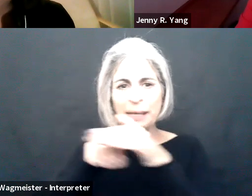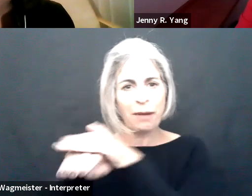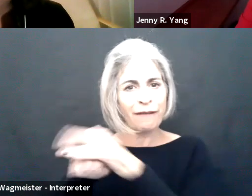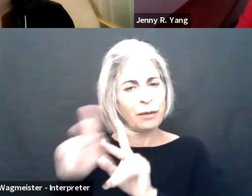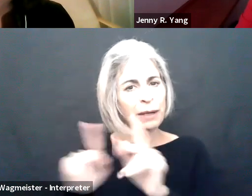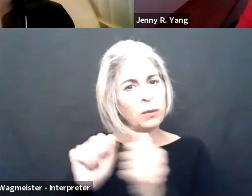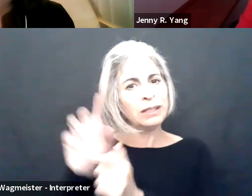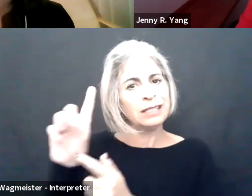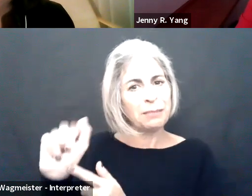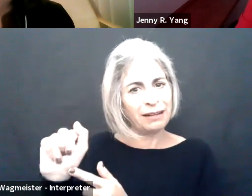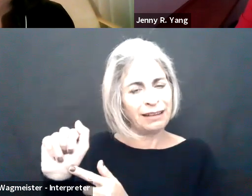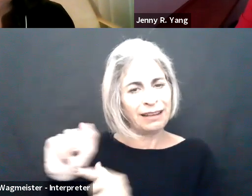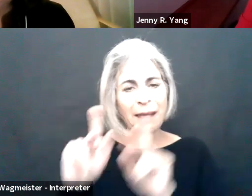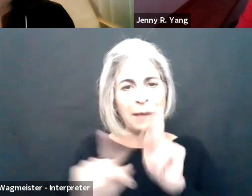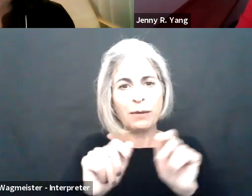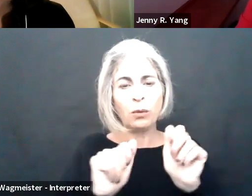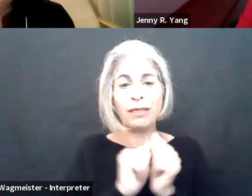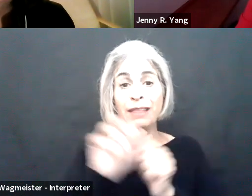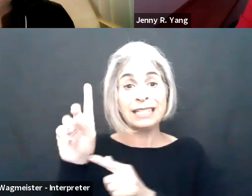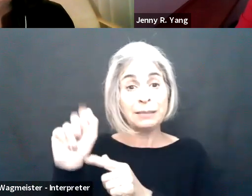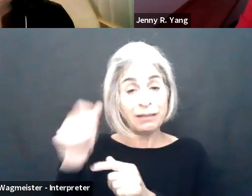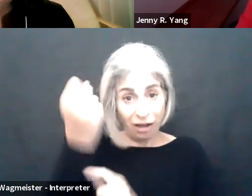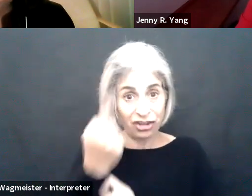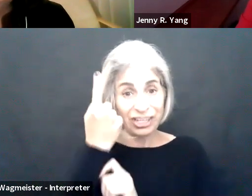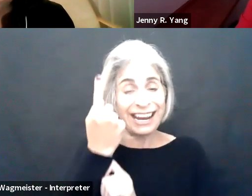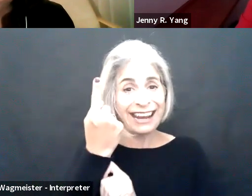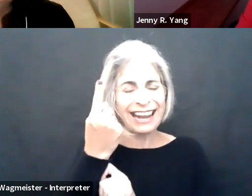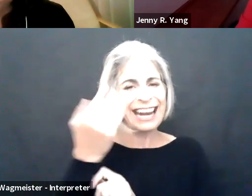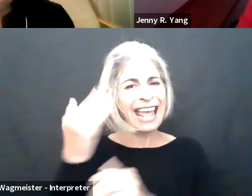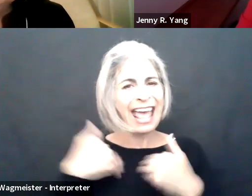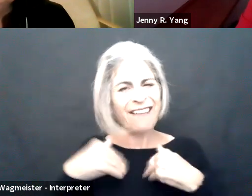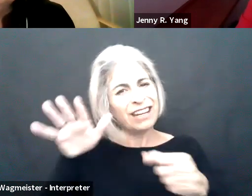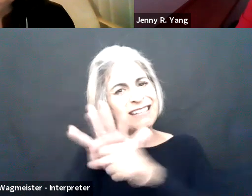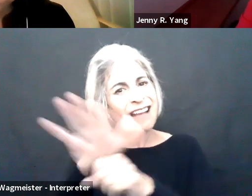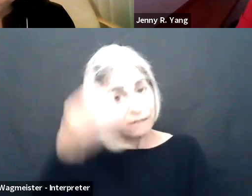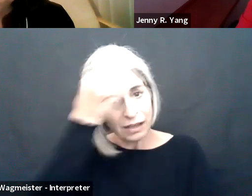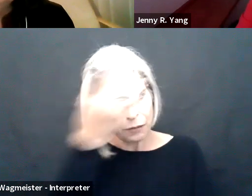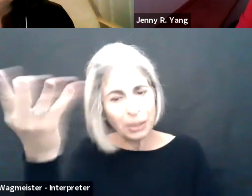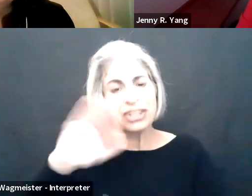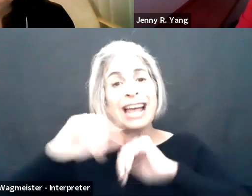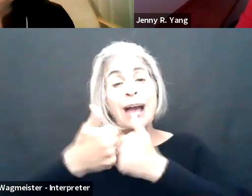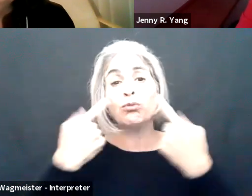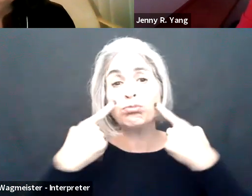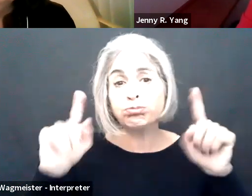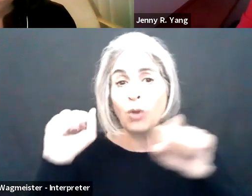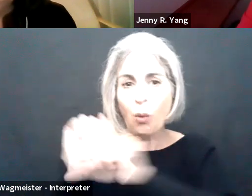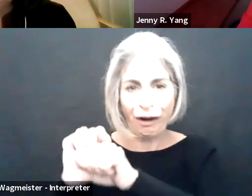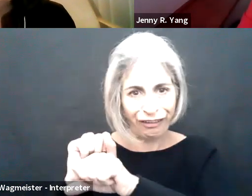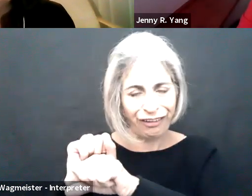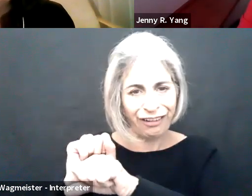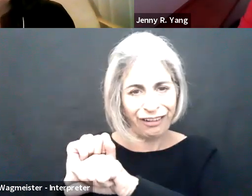facilitate hiring, and that's particularly true during the pandemic. And it's important that these systems are accessible to people with disabilities, that people with